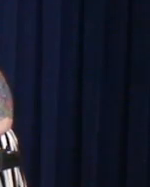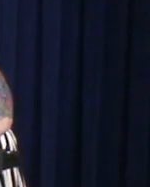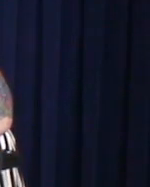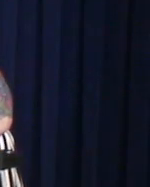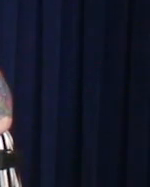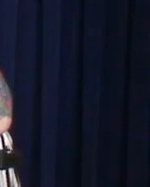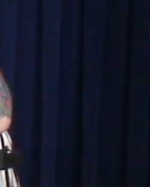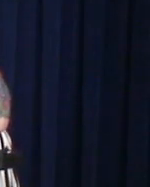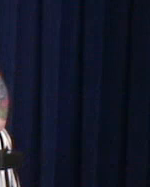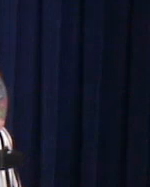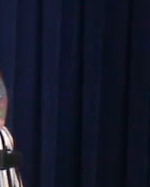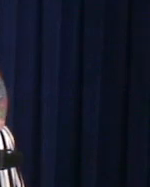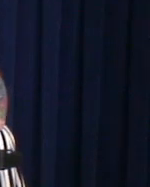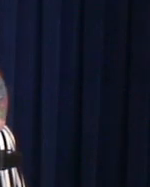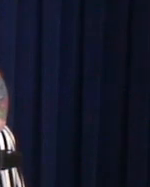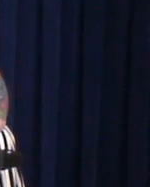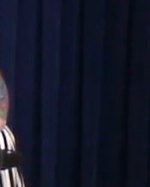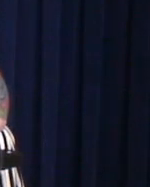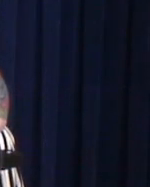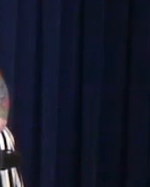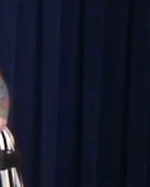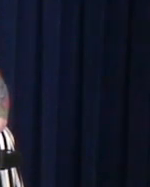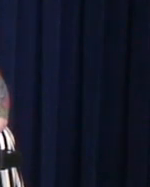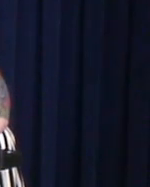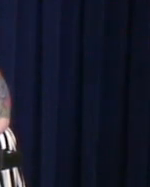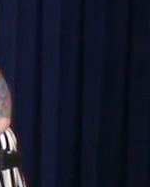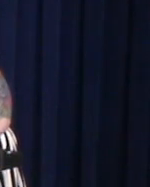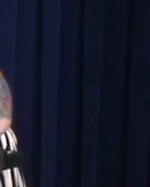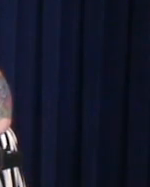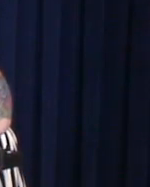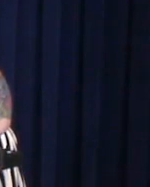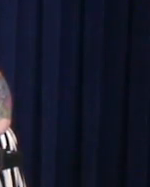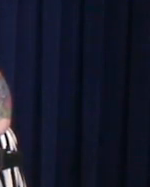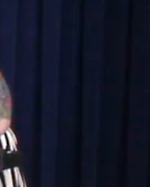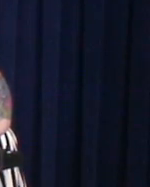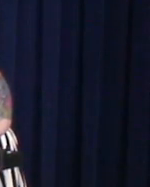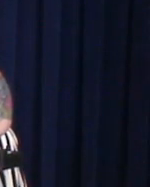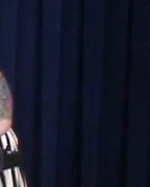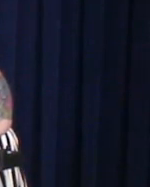My love, my love, my love, my love.